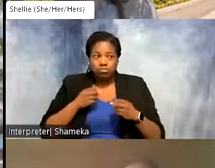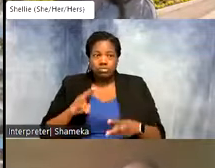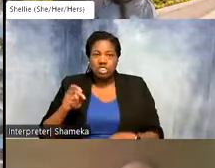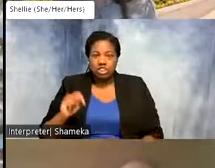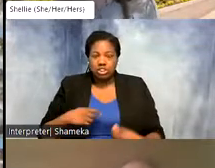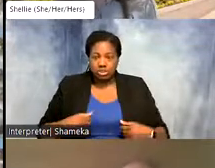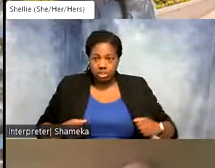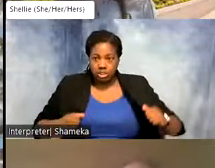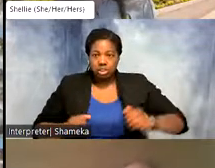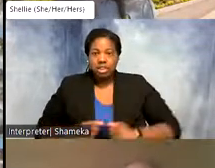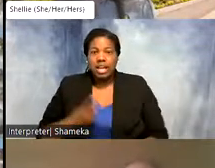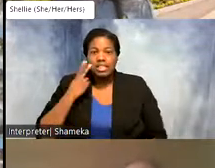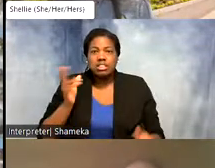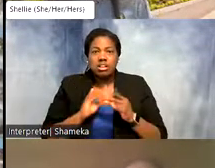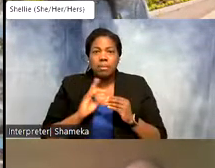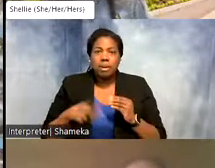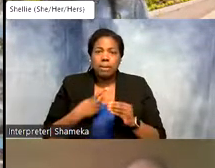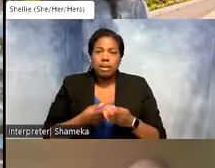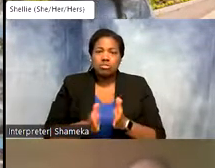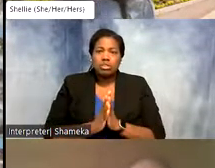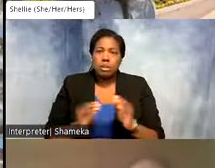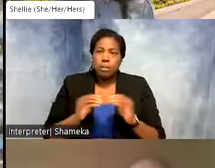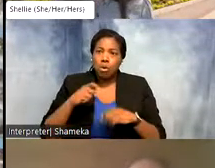I did see a comment about asking for more time for the polls, so I'll leave this one